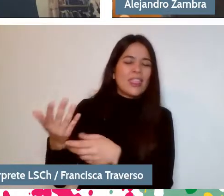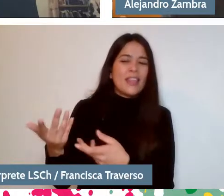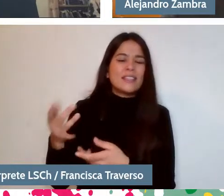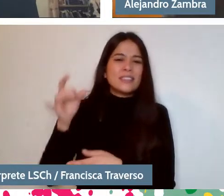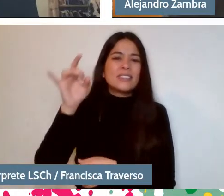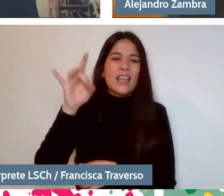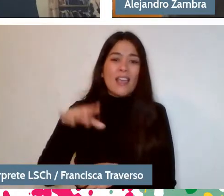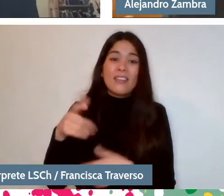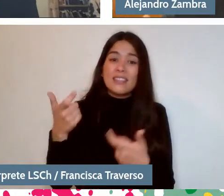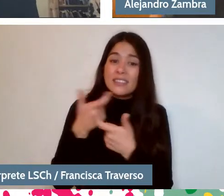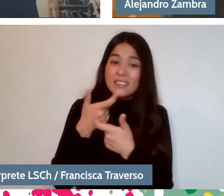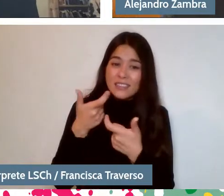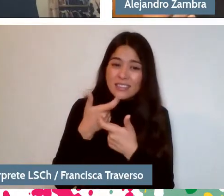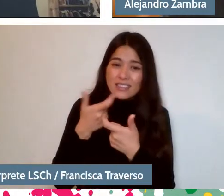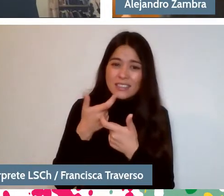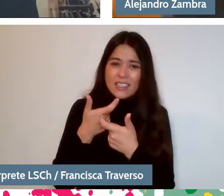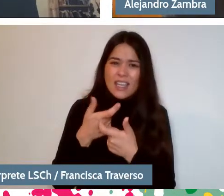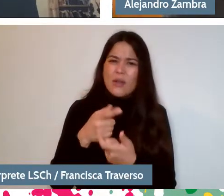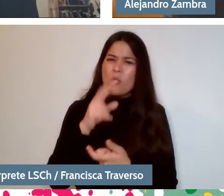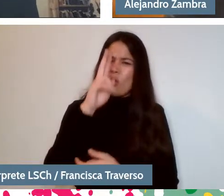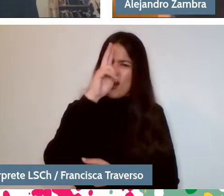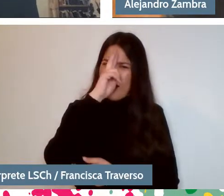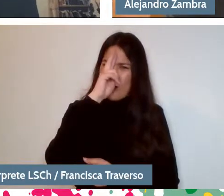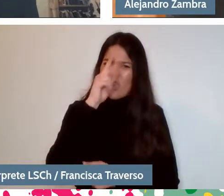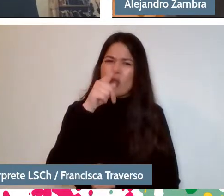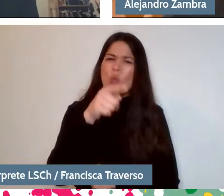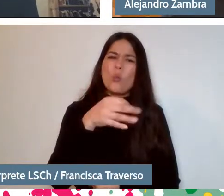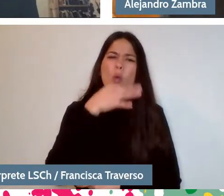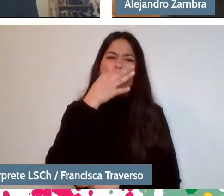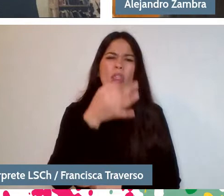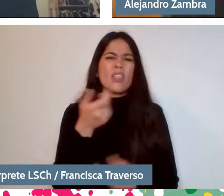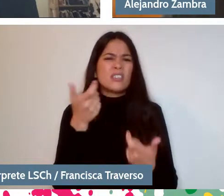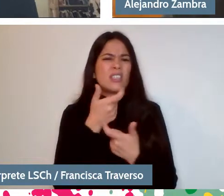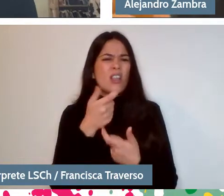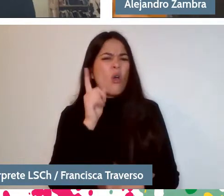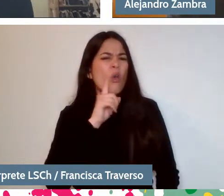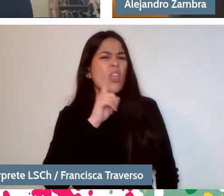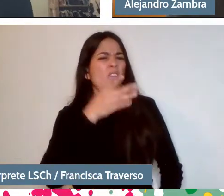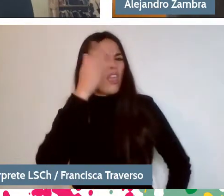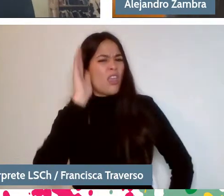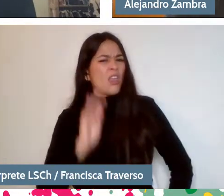I mean, it would be very strange for you to tell me a joke and I would say: "Hey, don't lie to me, tell me something which is true."